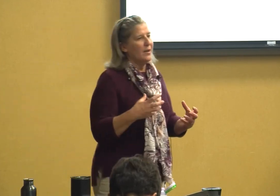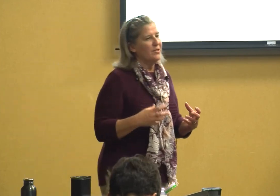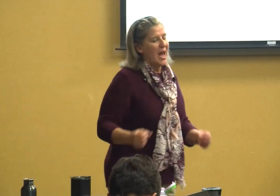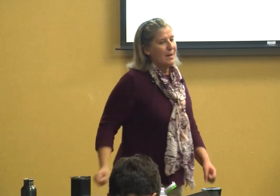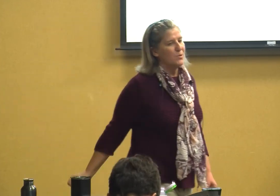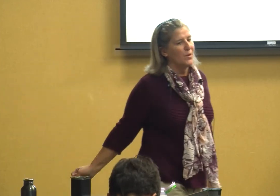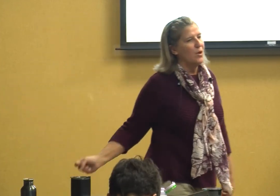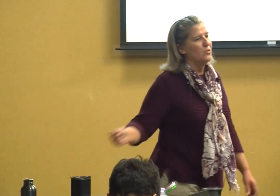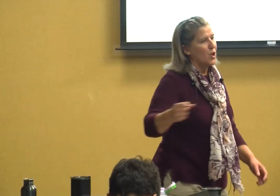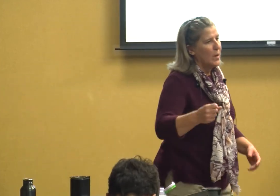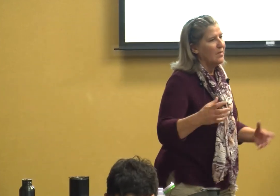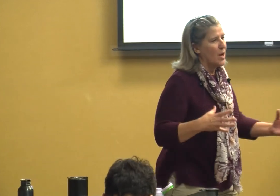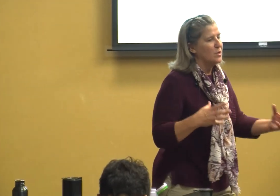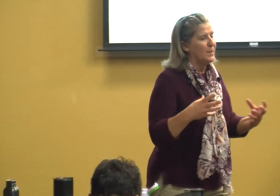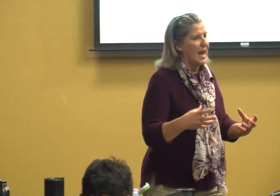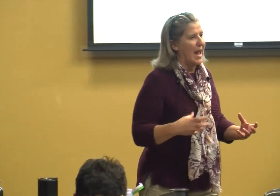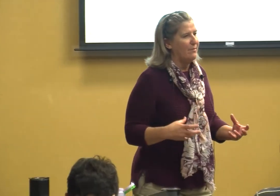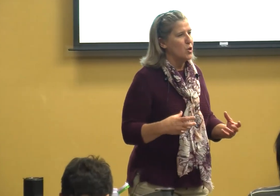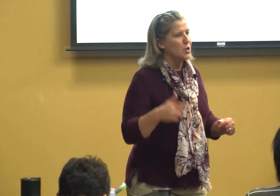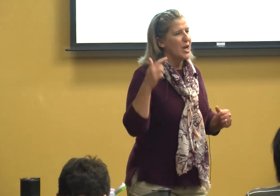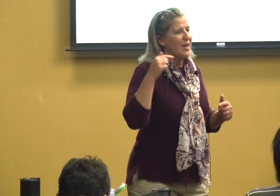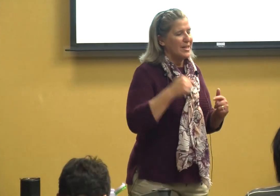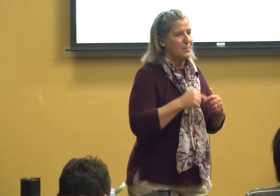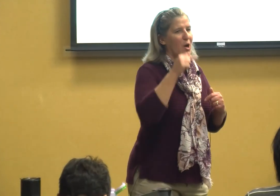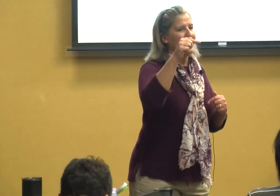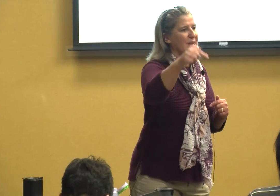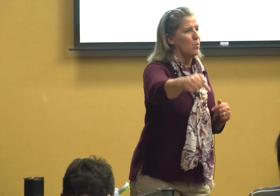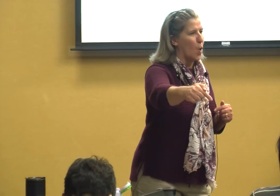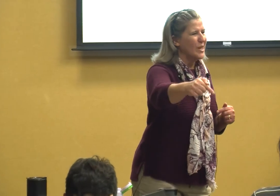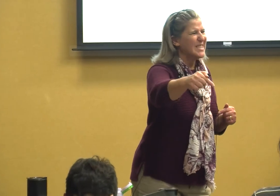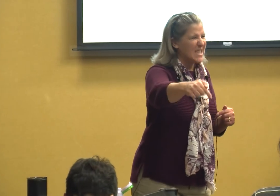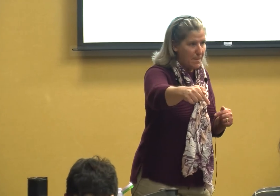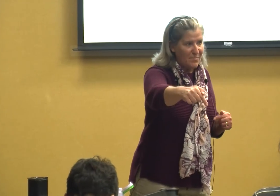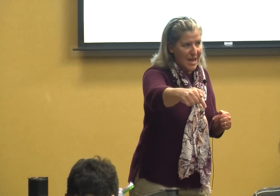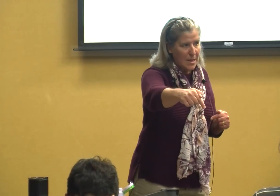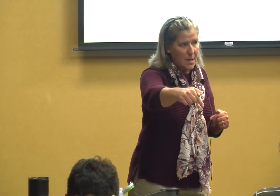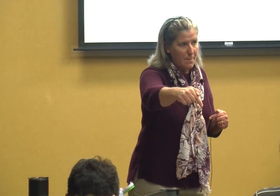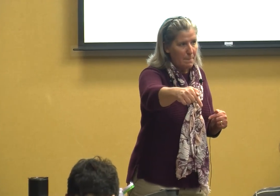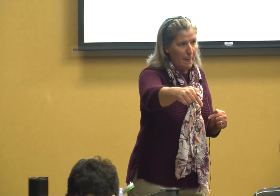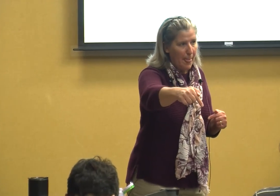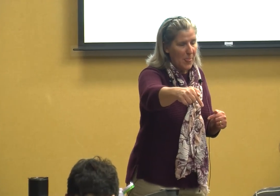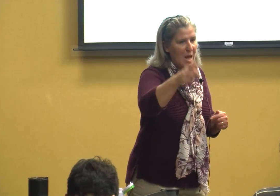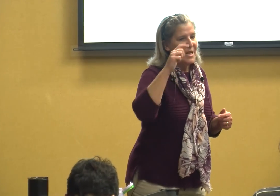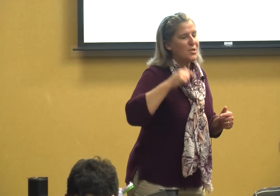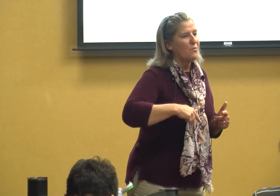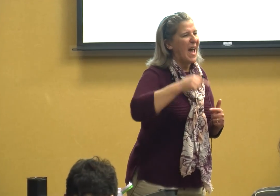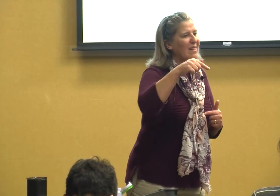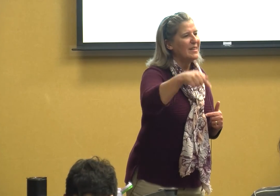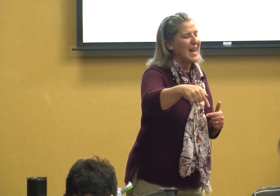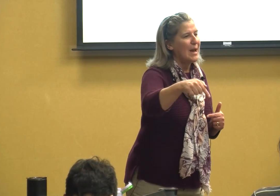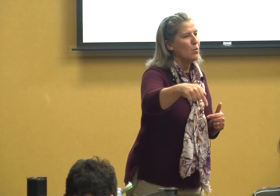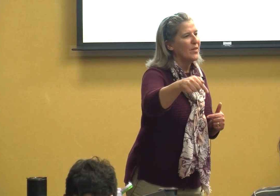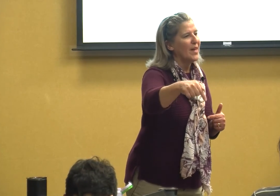of times when they're doing those behaviors it's because they want something so validate what they